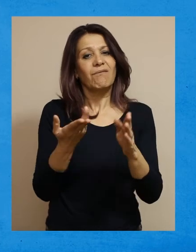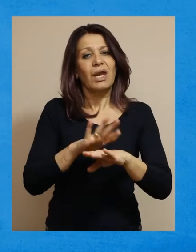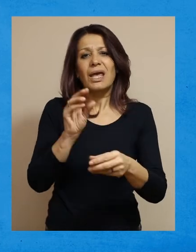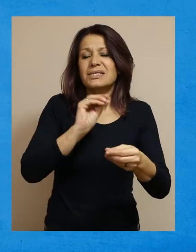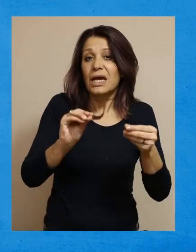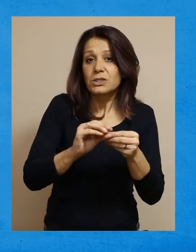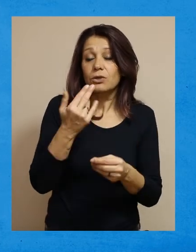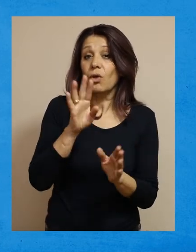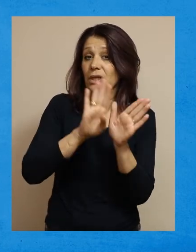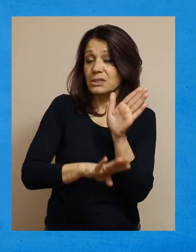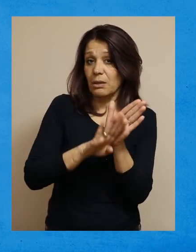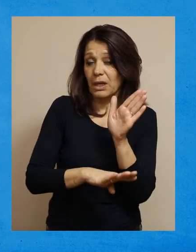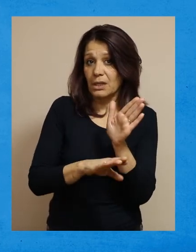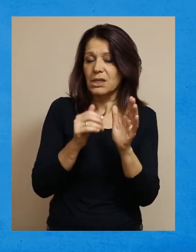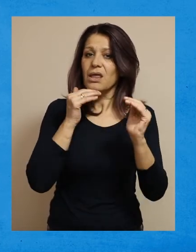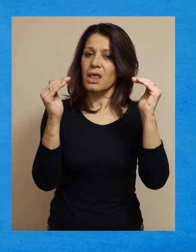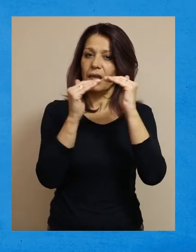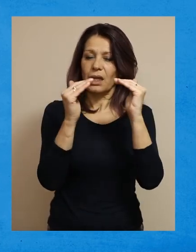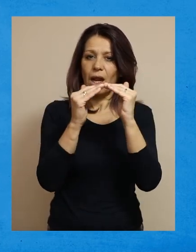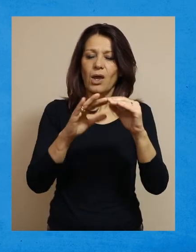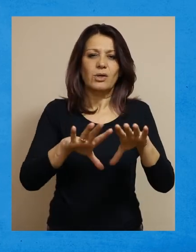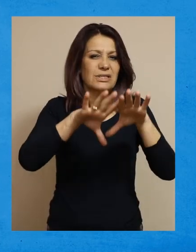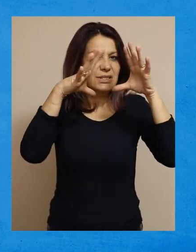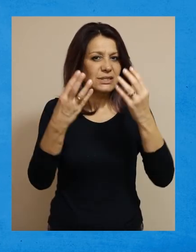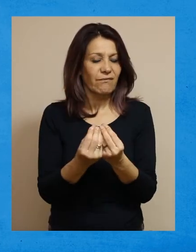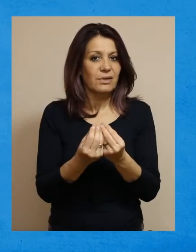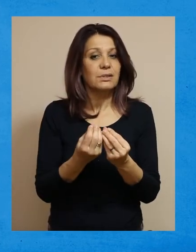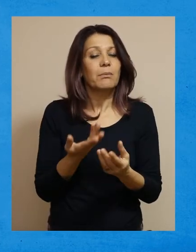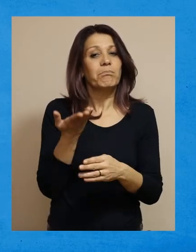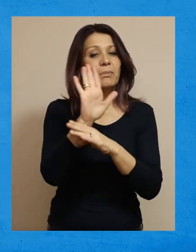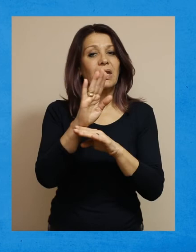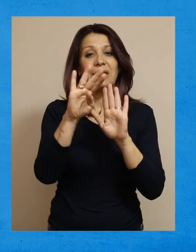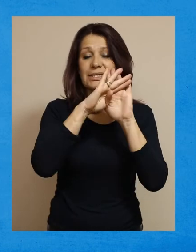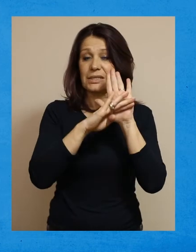Right to protection from discrimination; Equality in the face of the law;